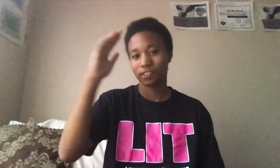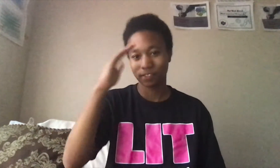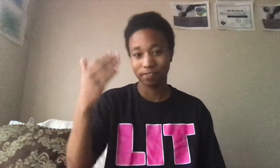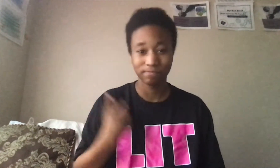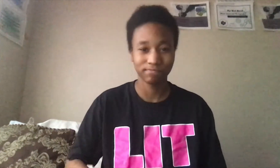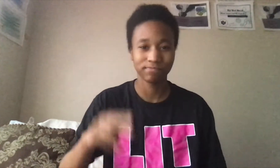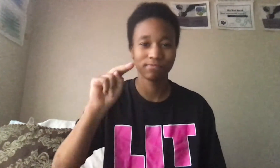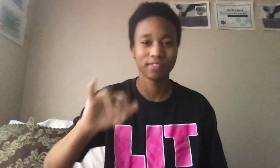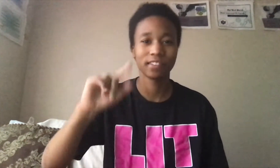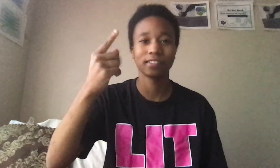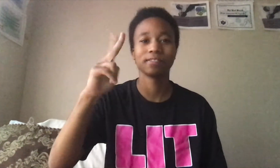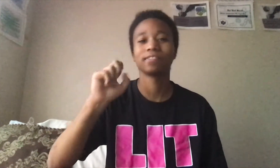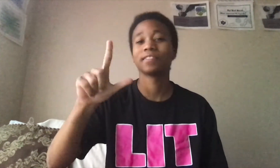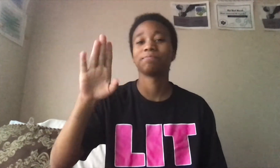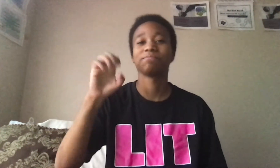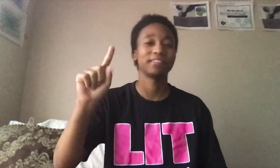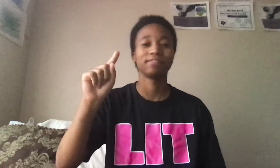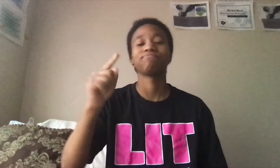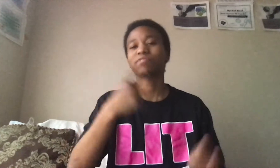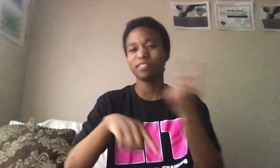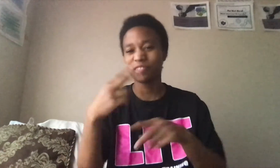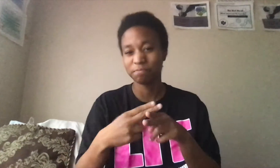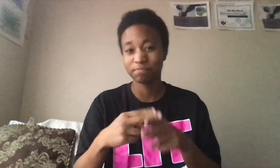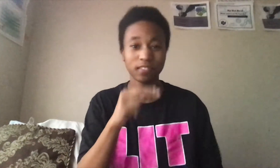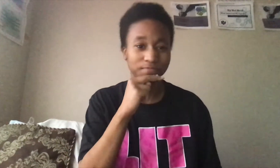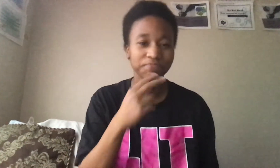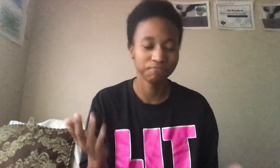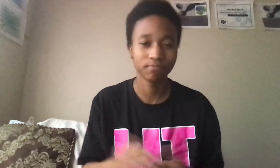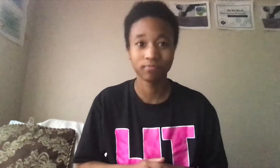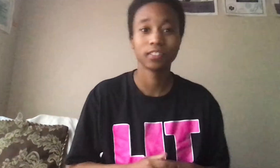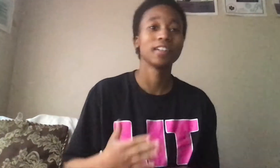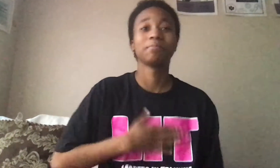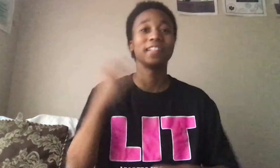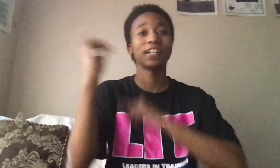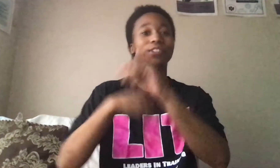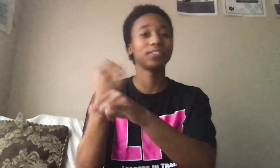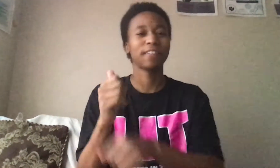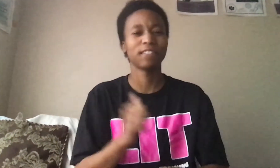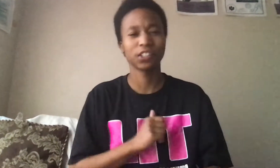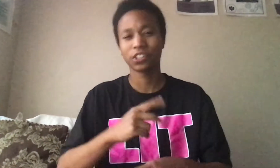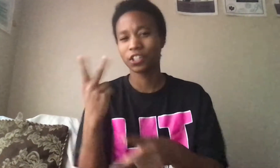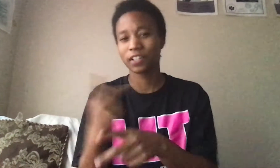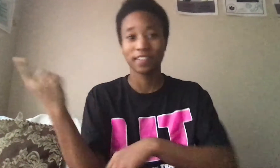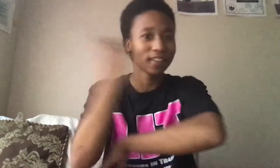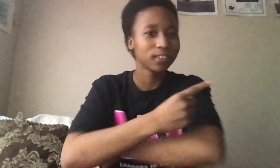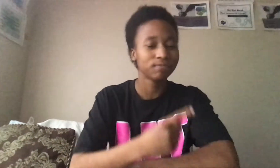Hi, I’m Ny’kel Best sign name (“N” Jaw) Happy International Self - Care Day!